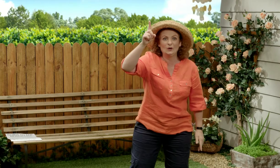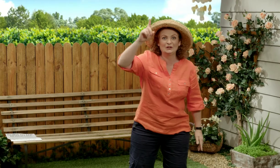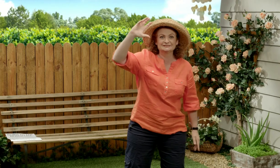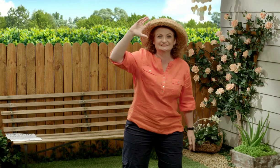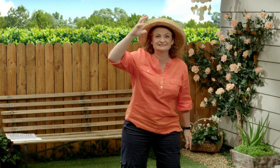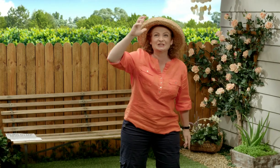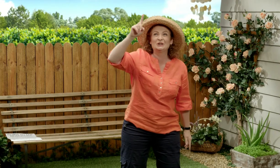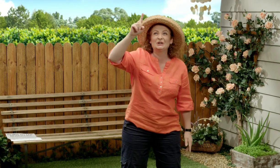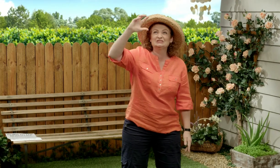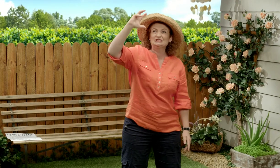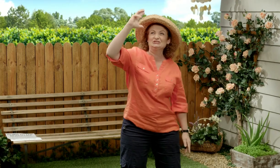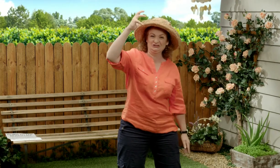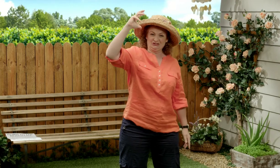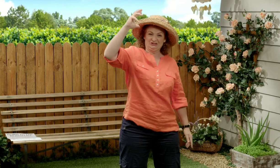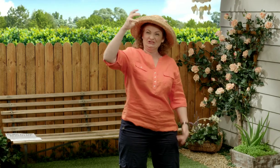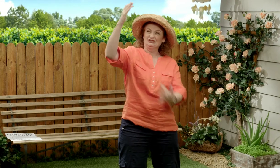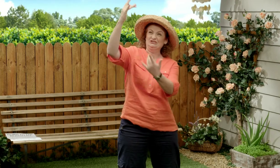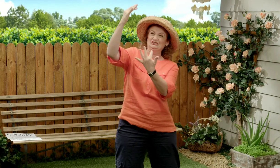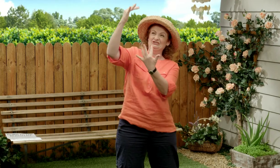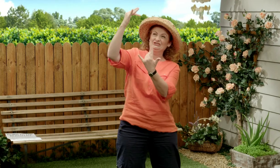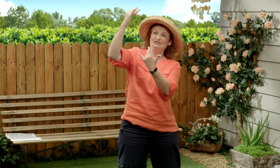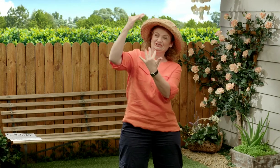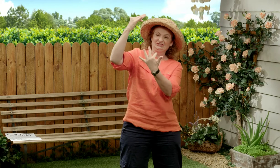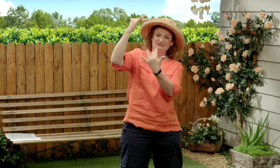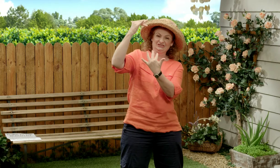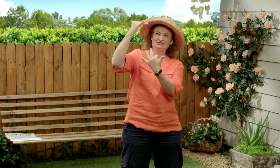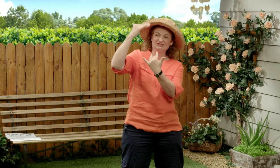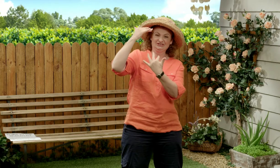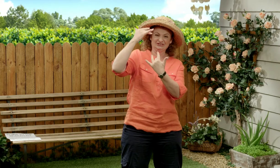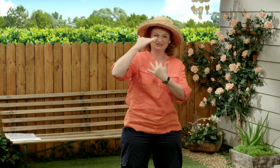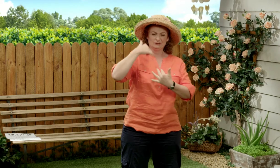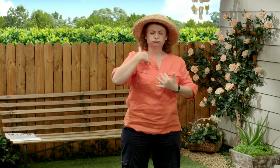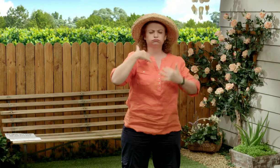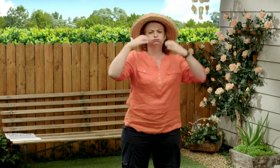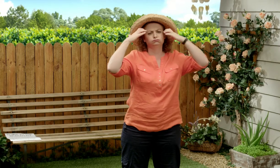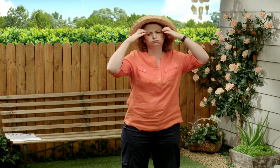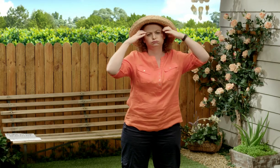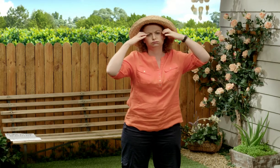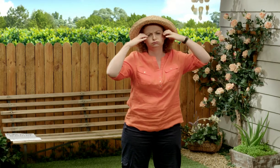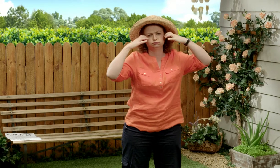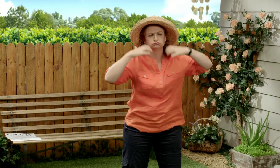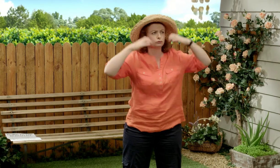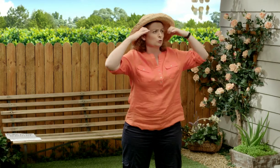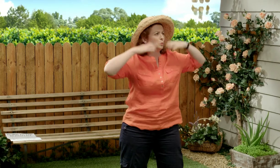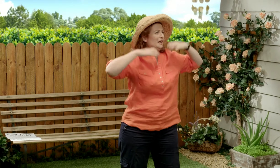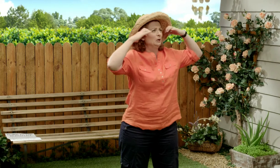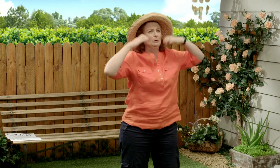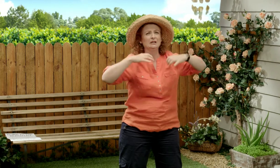The sun; it’s shining down on me, It's making me sweat.